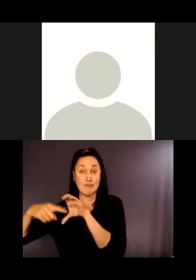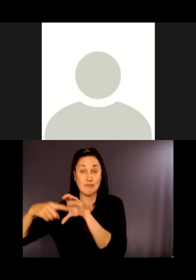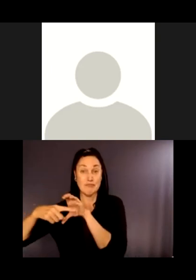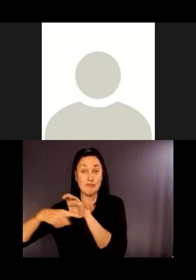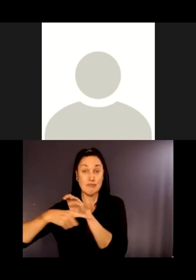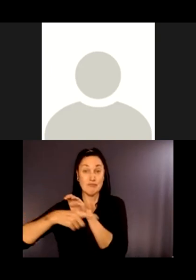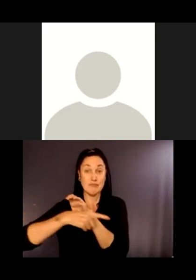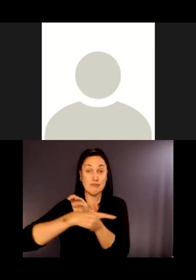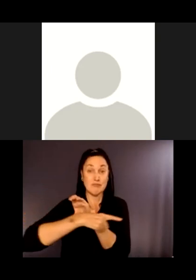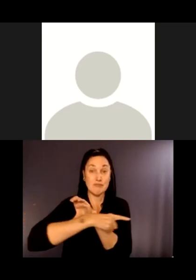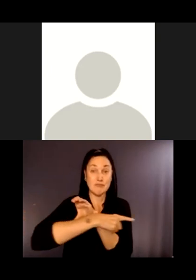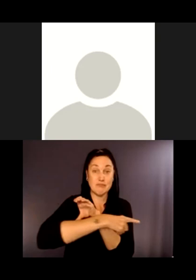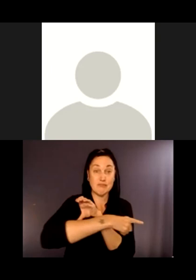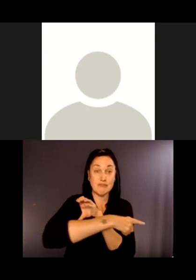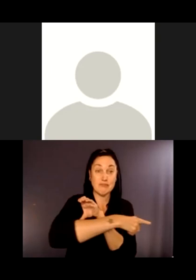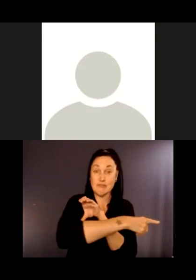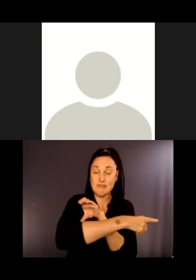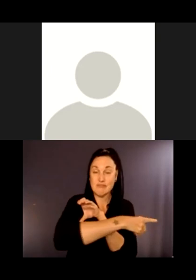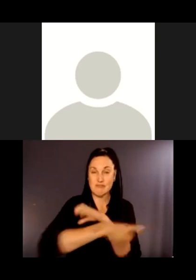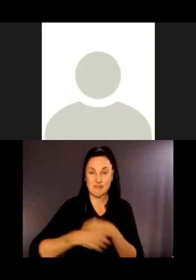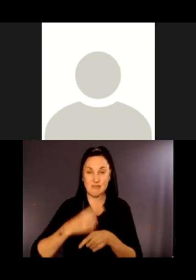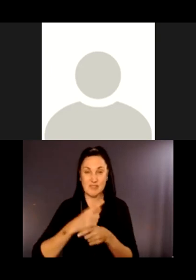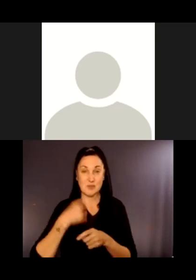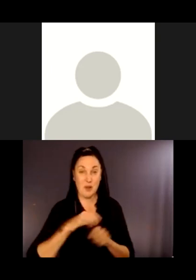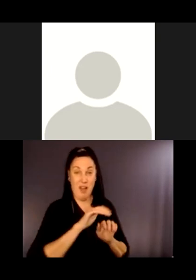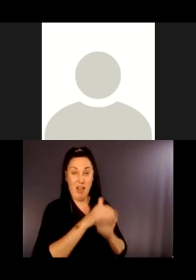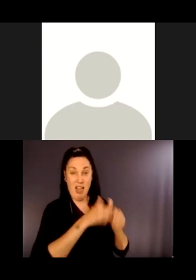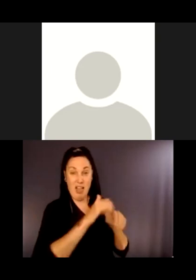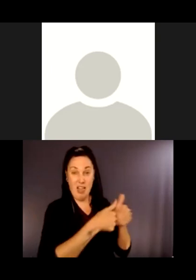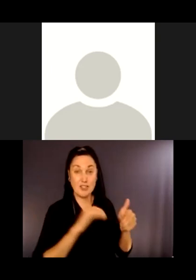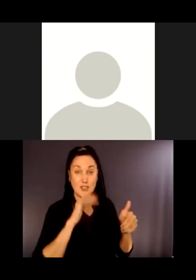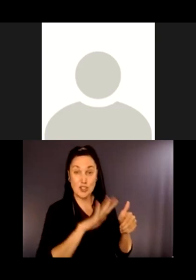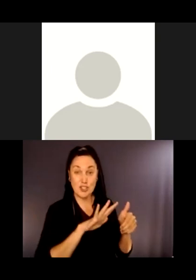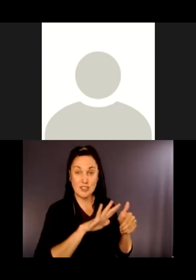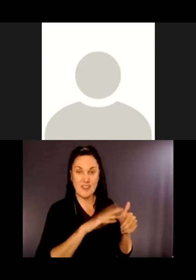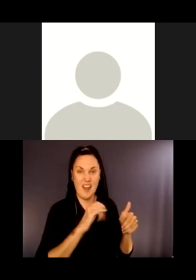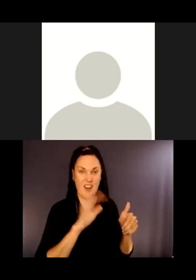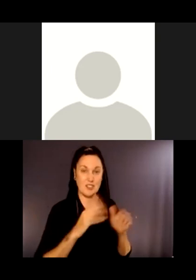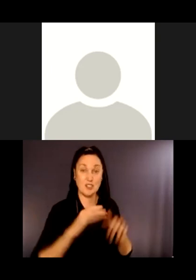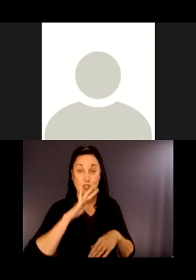Then it excavates dirt and sends it back out the entry pit. It keeps going along until it builds the pipe.